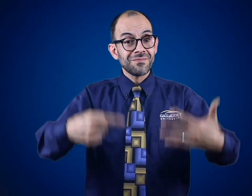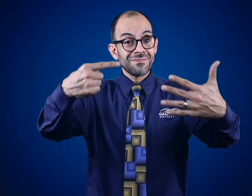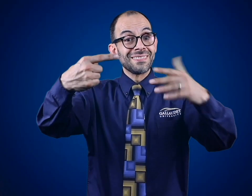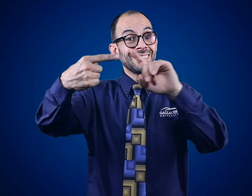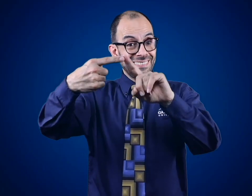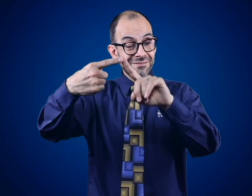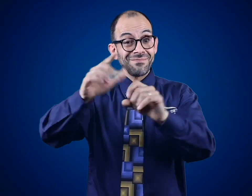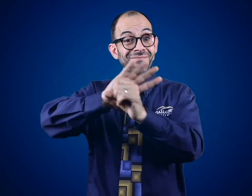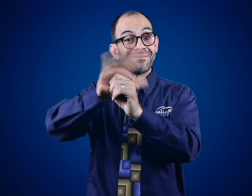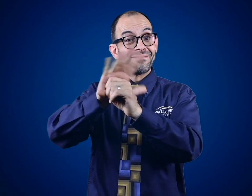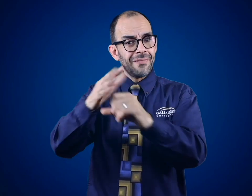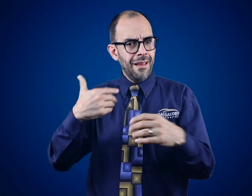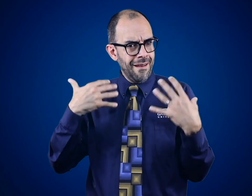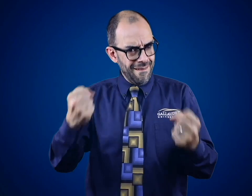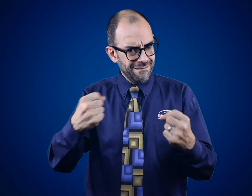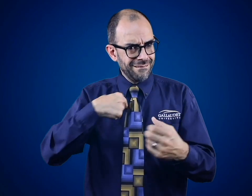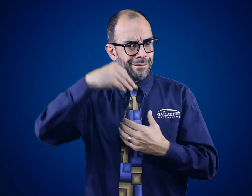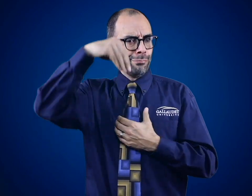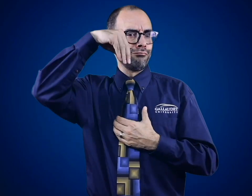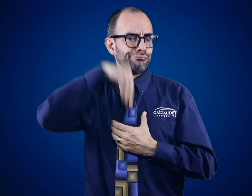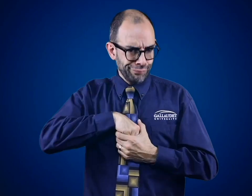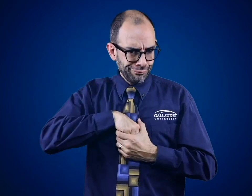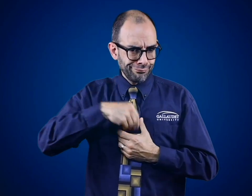Six: If I have coronavirus,